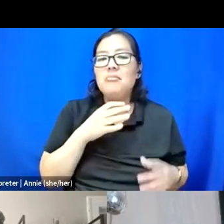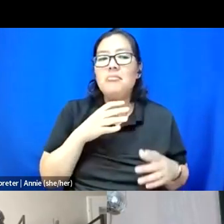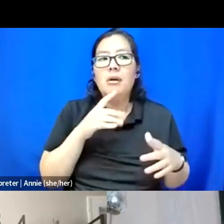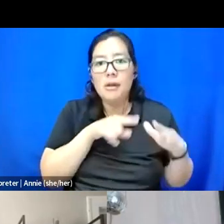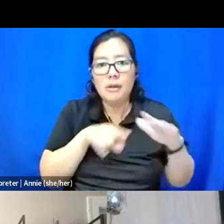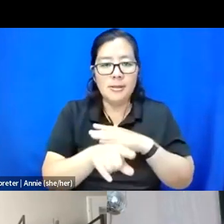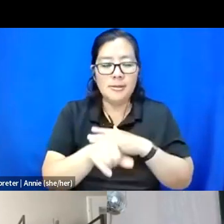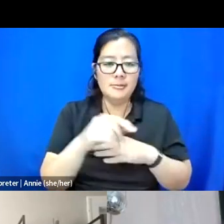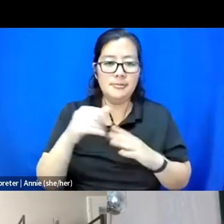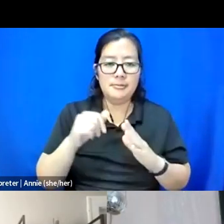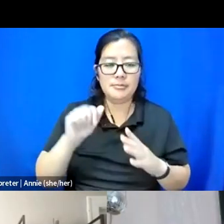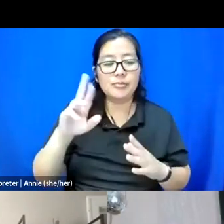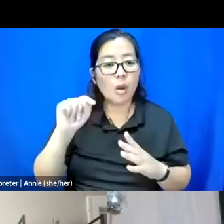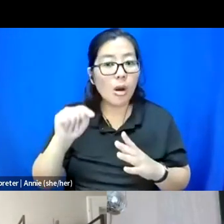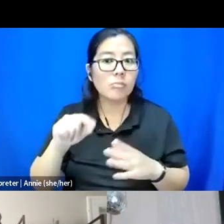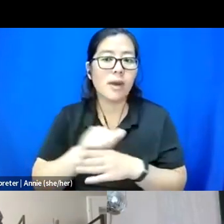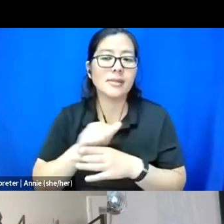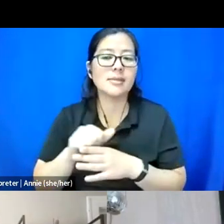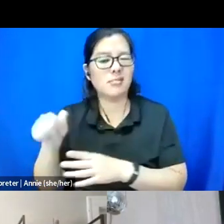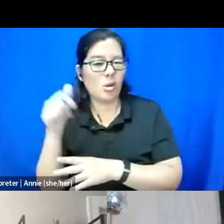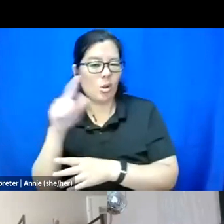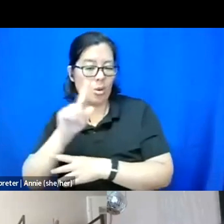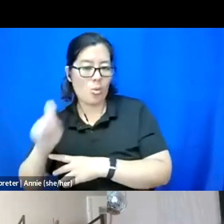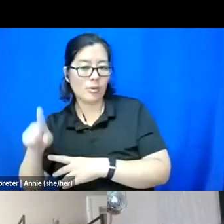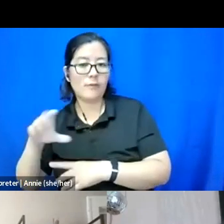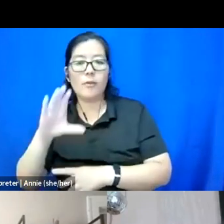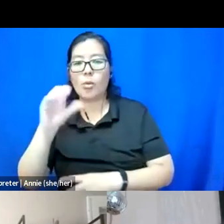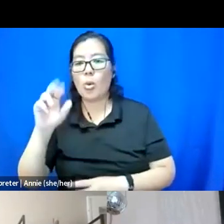And there's a question in the chat from Corbett for you all.